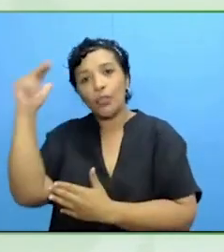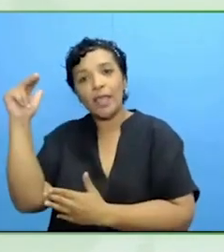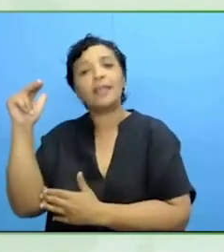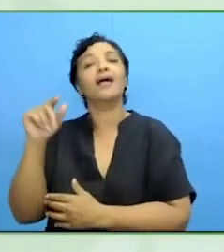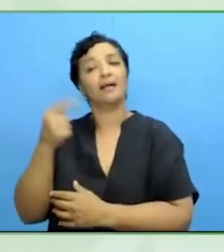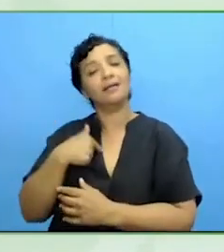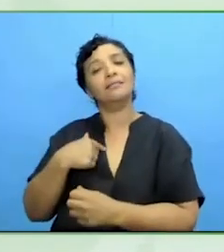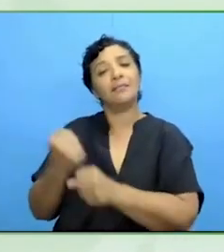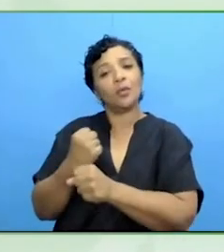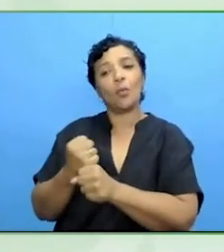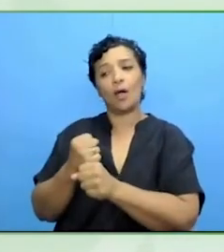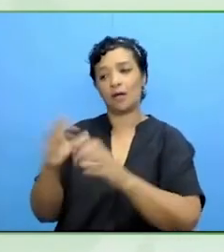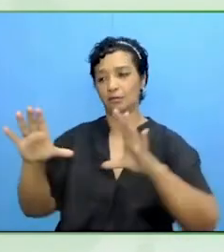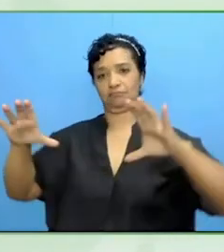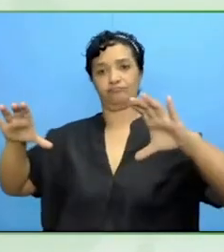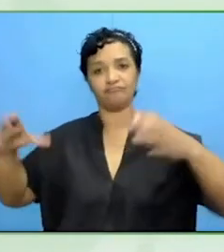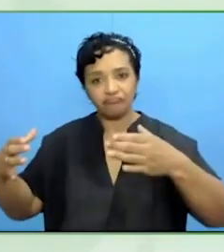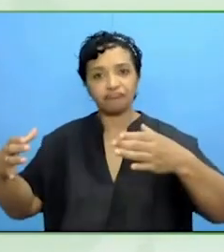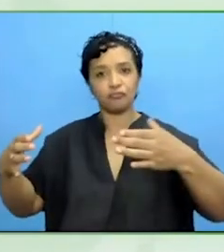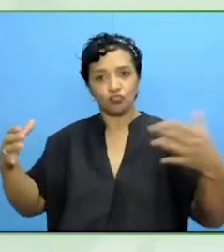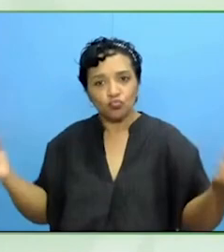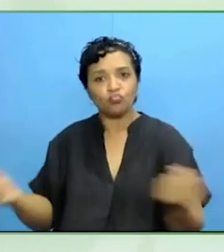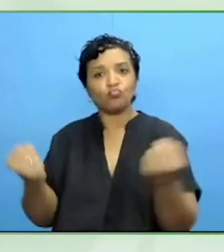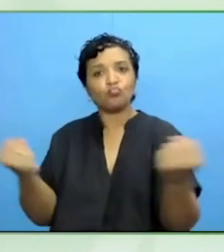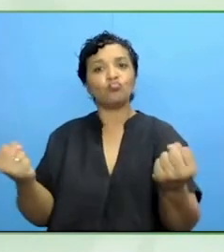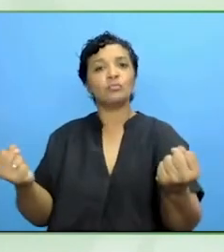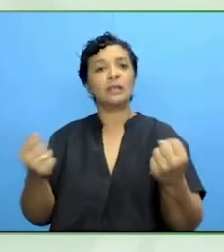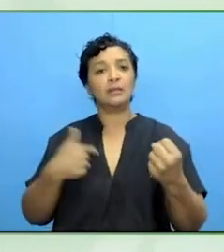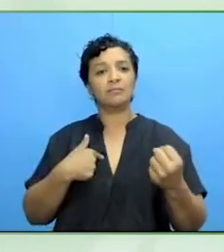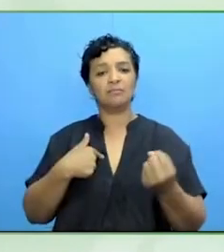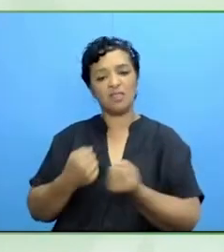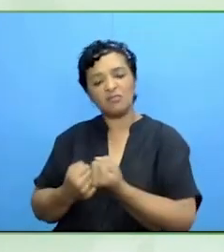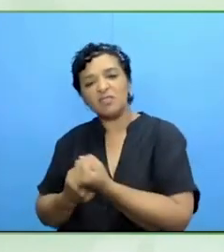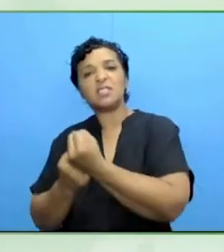I tried to support the Zero Project team a little bit and I'm